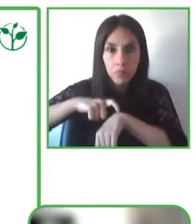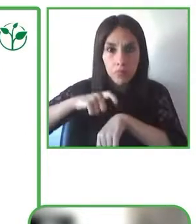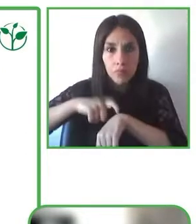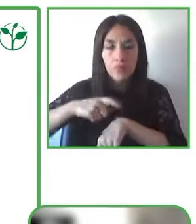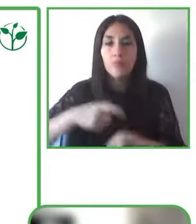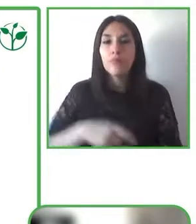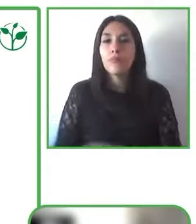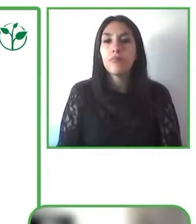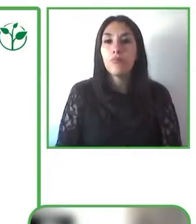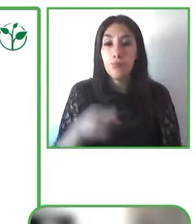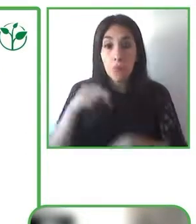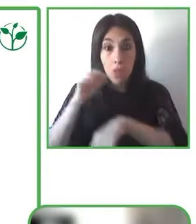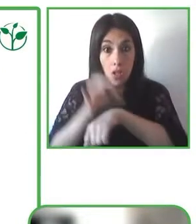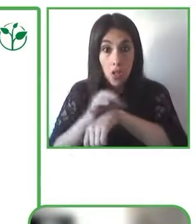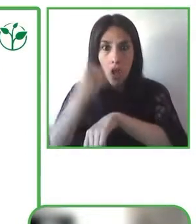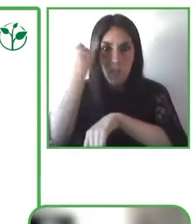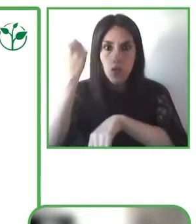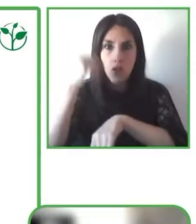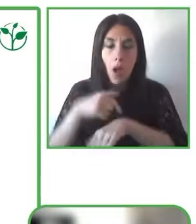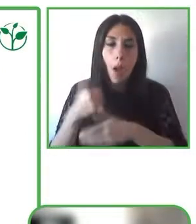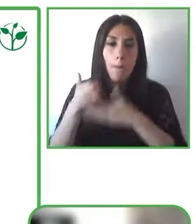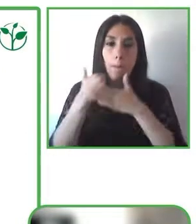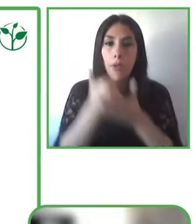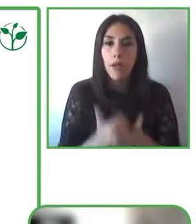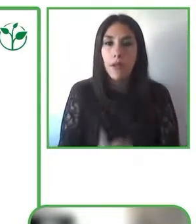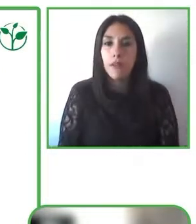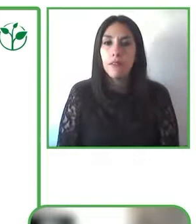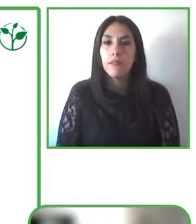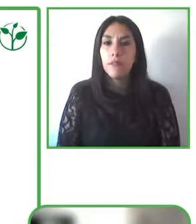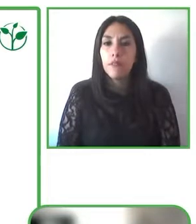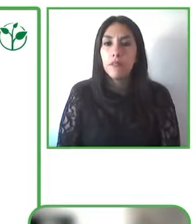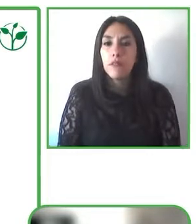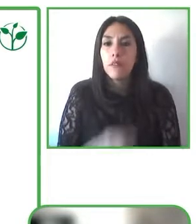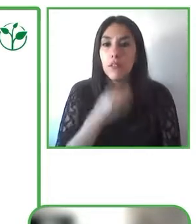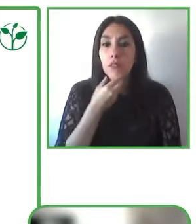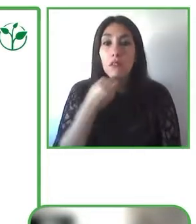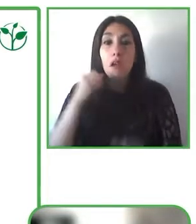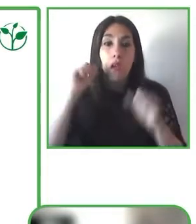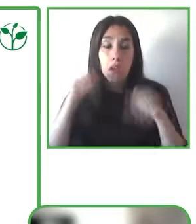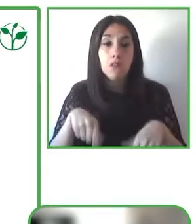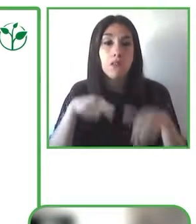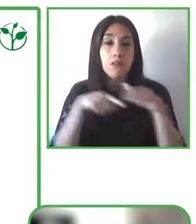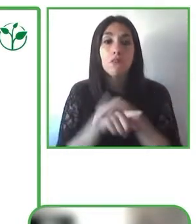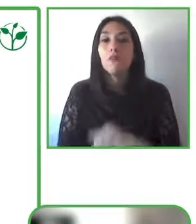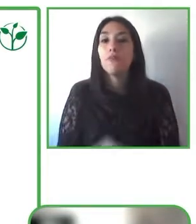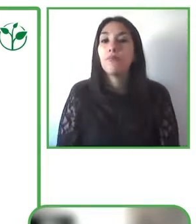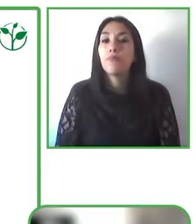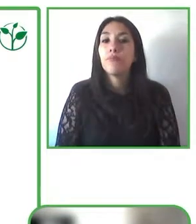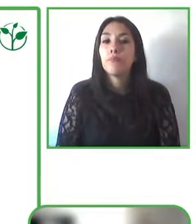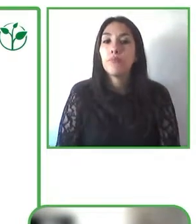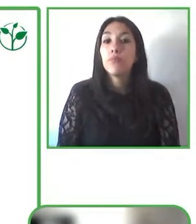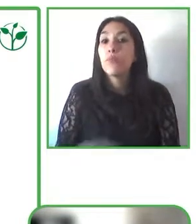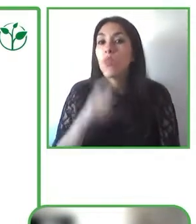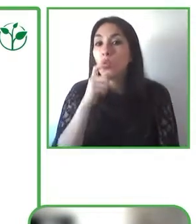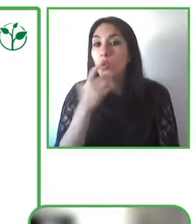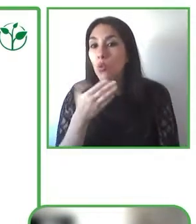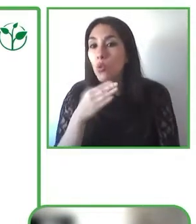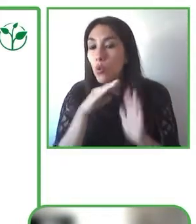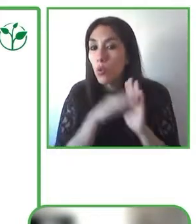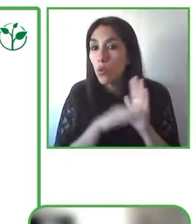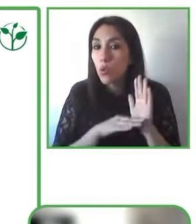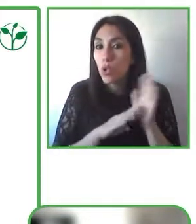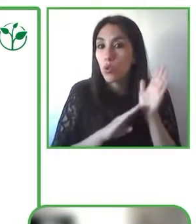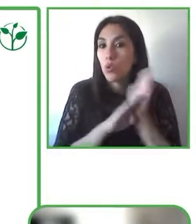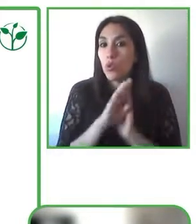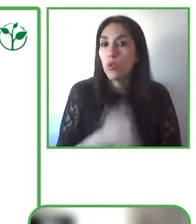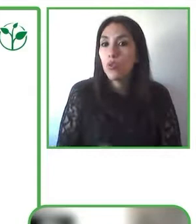in an xml format to all these organizations so that they can customize the presentation of GARI